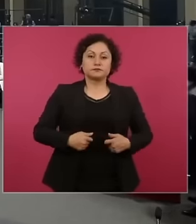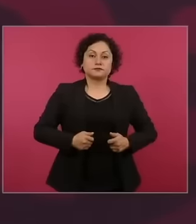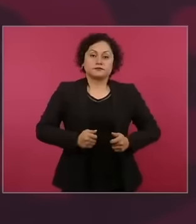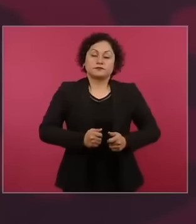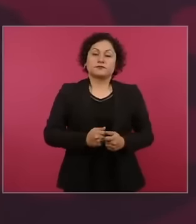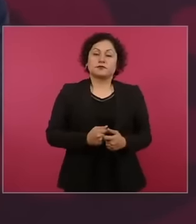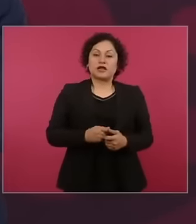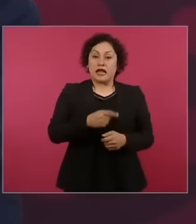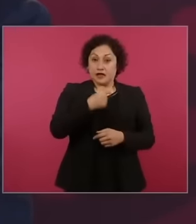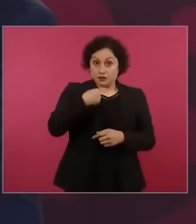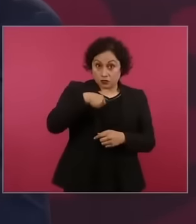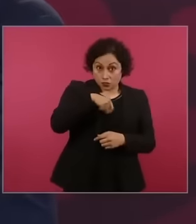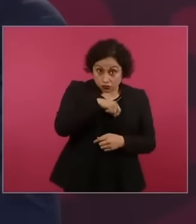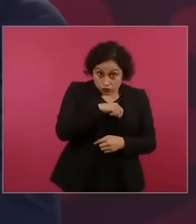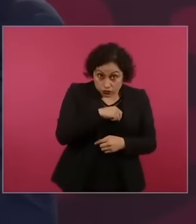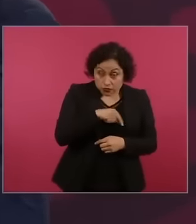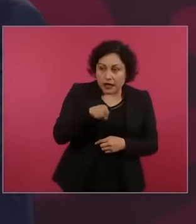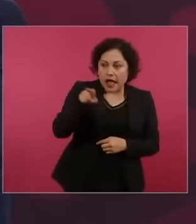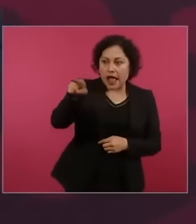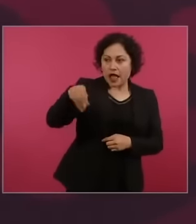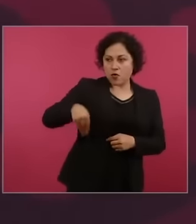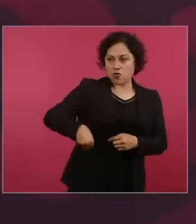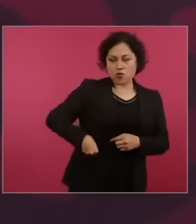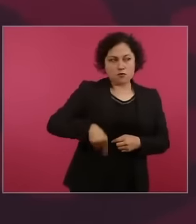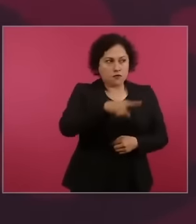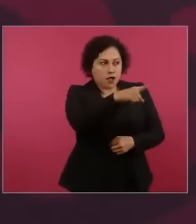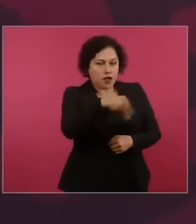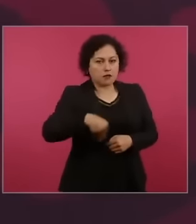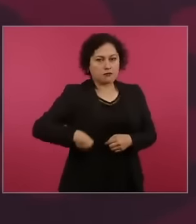no one else is just a phenomenon But this is going to